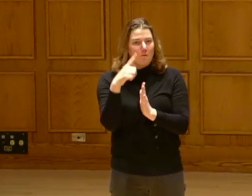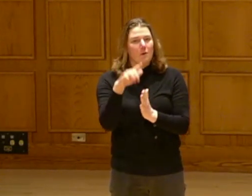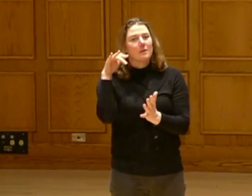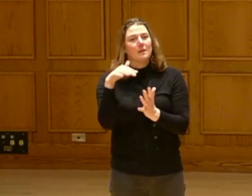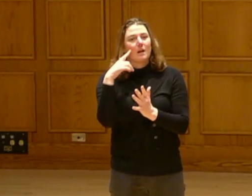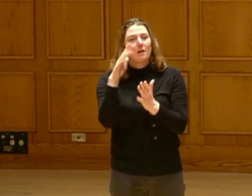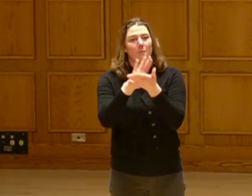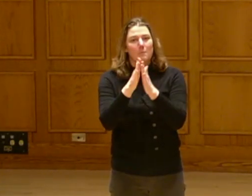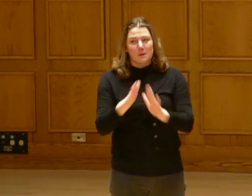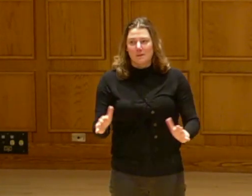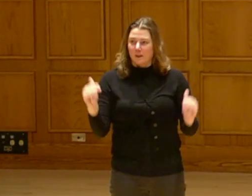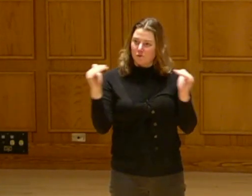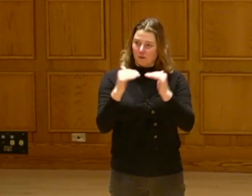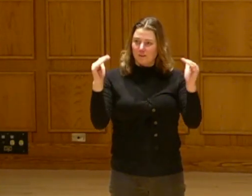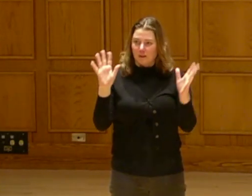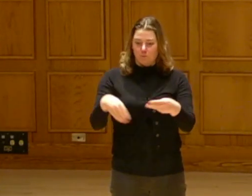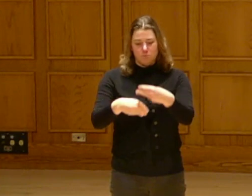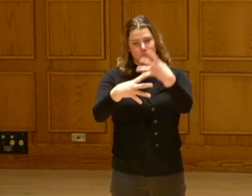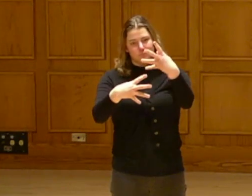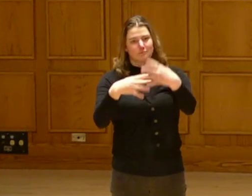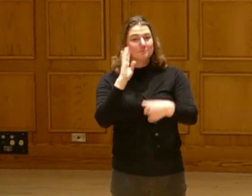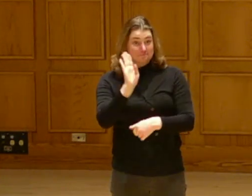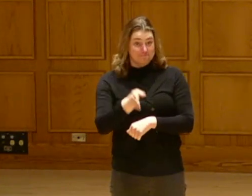YouTube page. Just search Alworth Center for the Study of Peace and Justice.